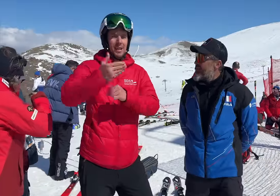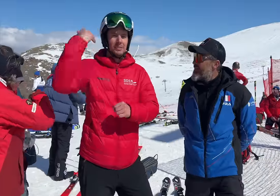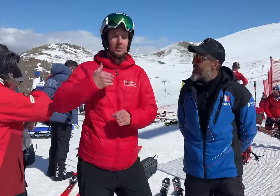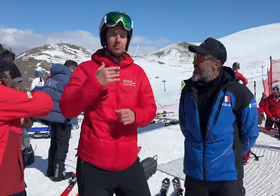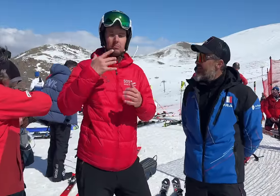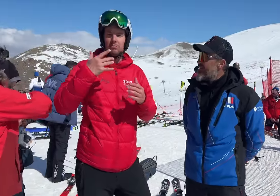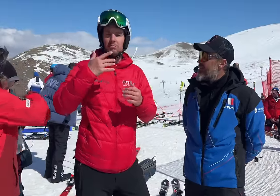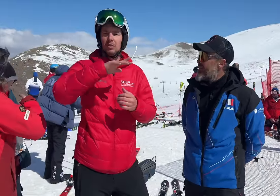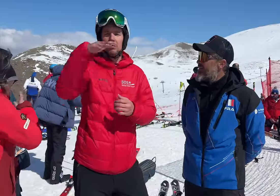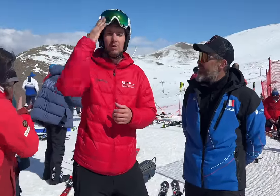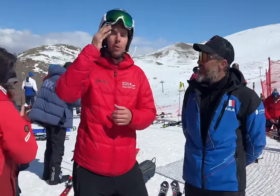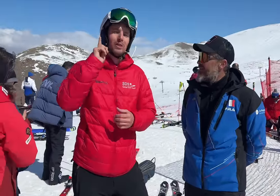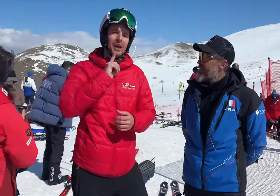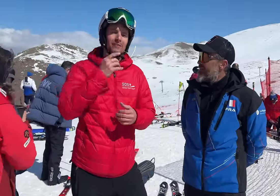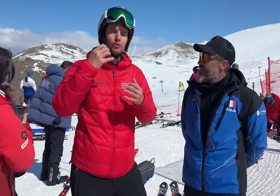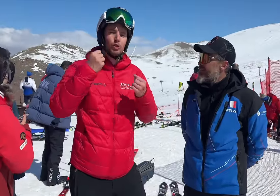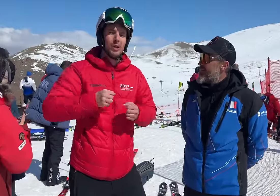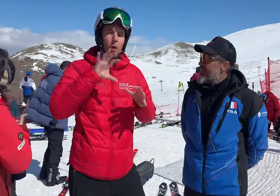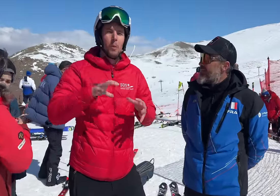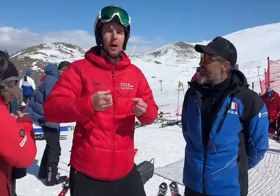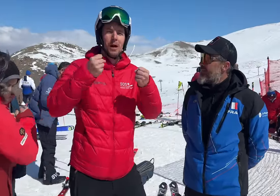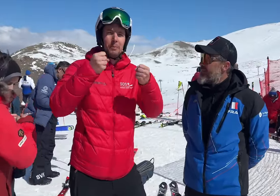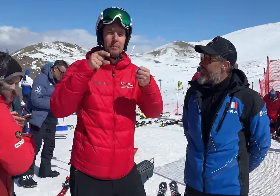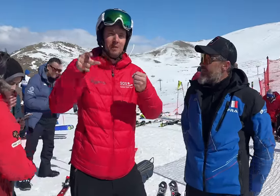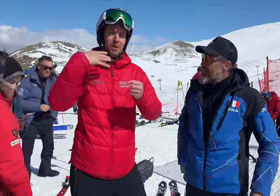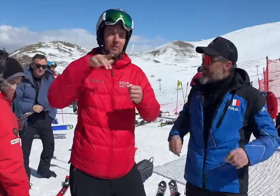[Philipp]: A year ago, we took over a Deaf skiing group organization